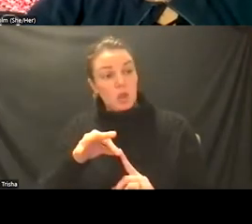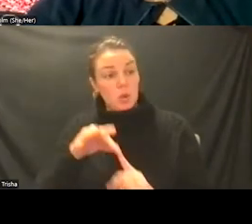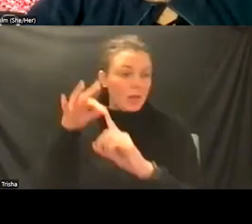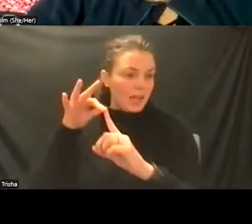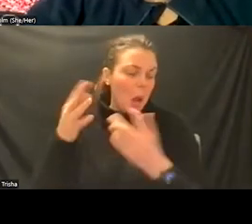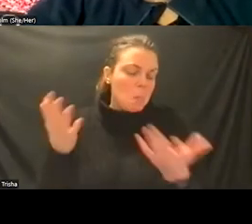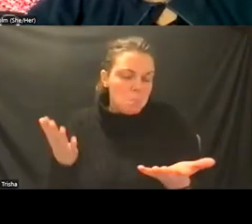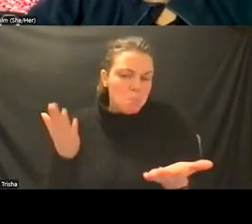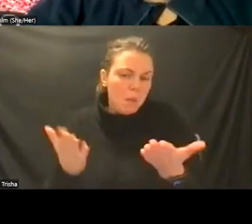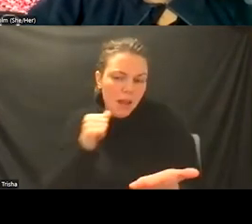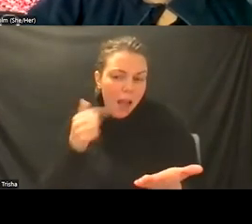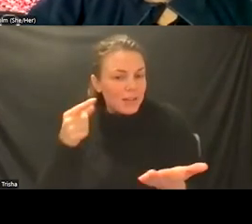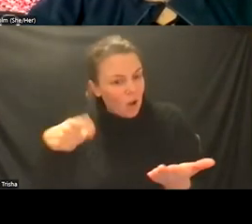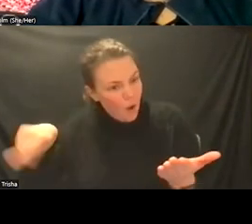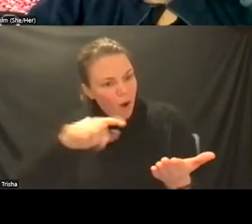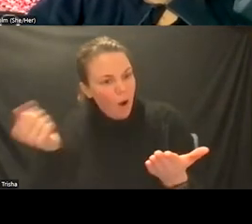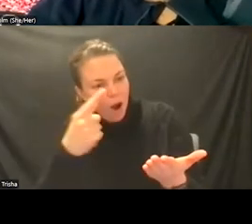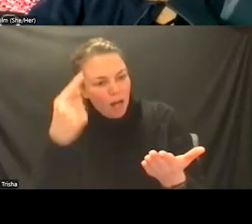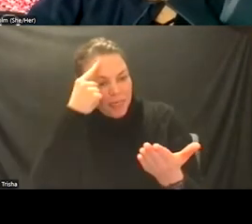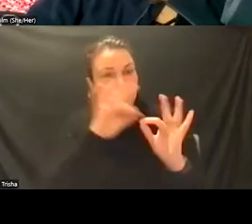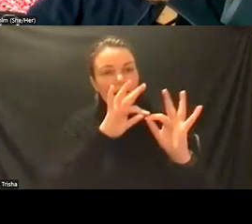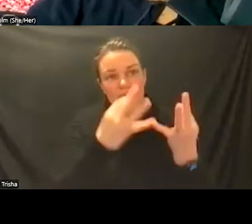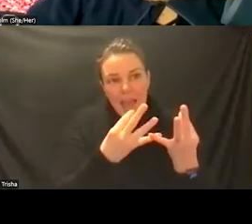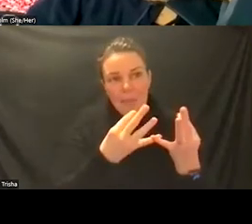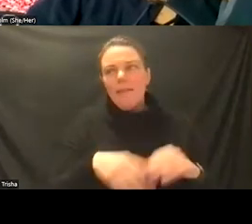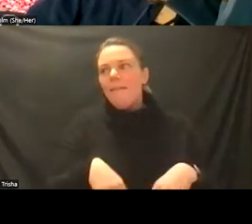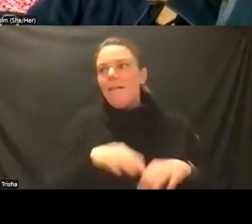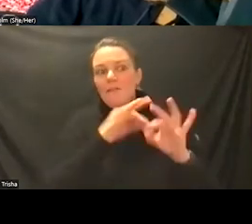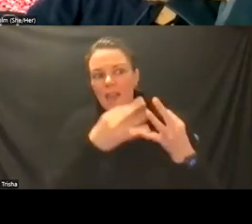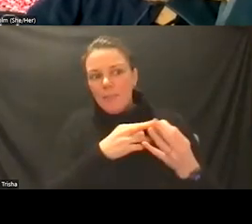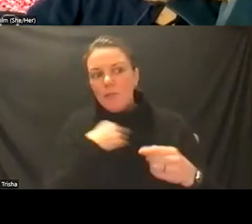talk we're all thinking about family and family risk and family interventions and i think